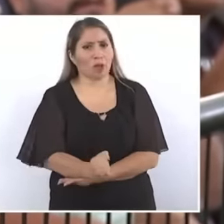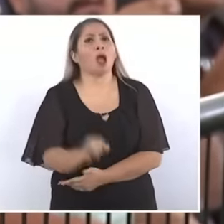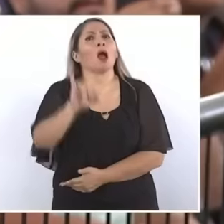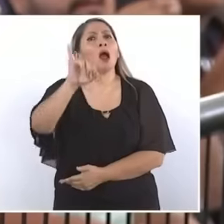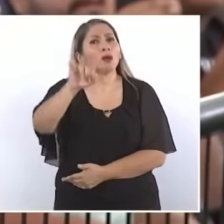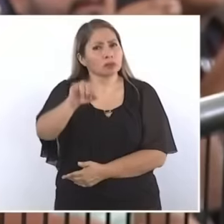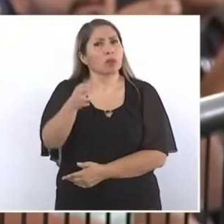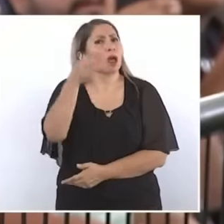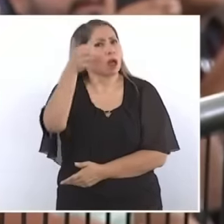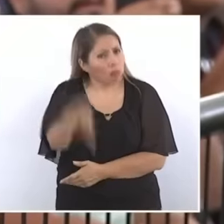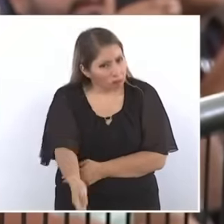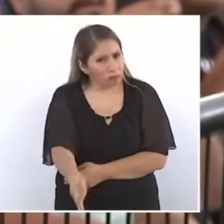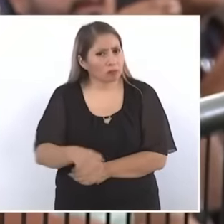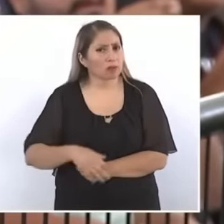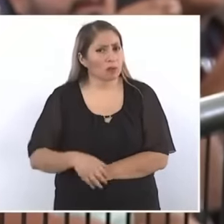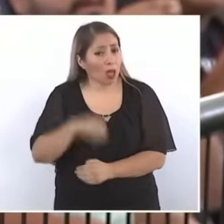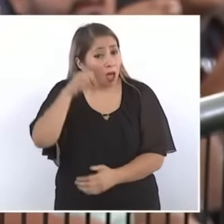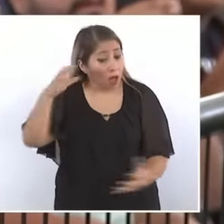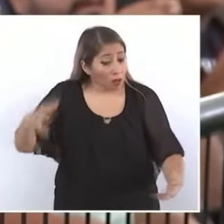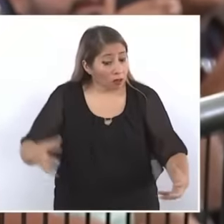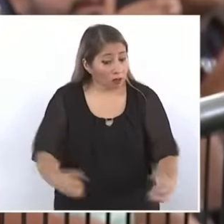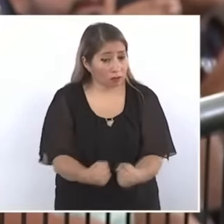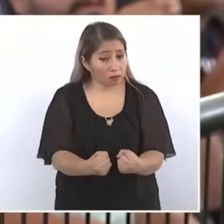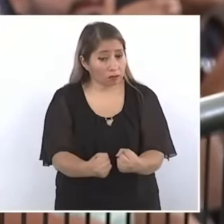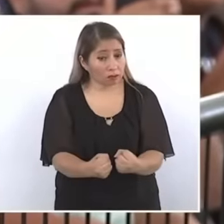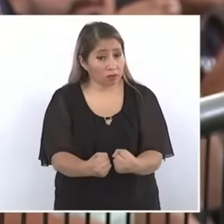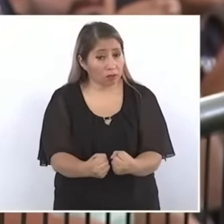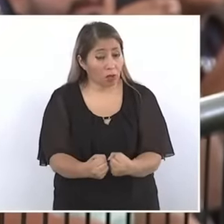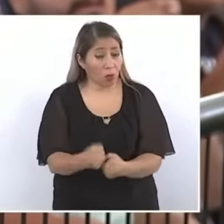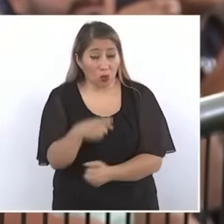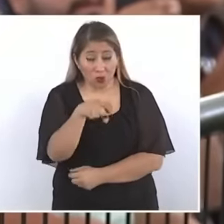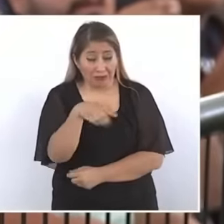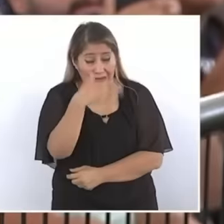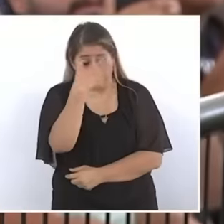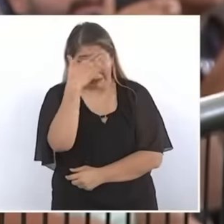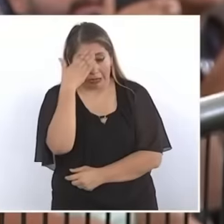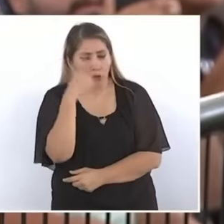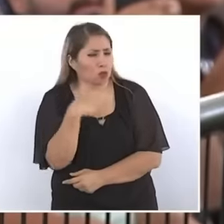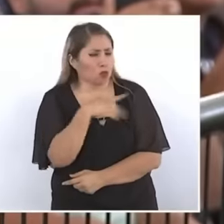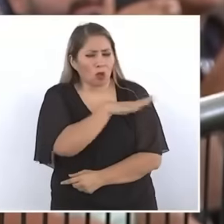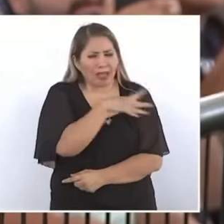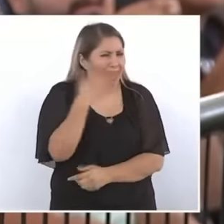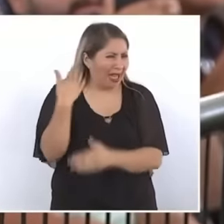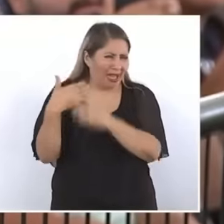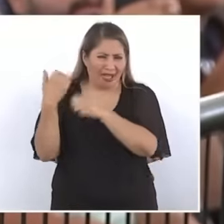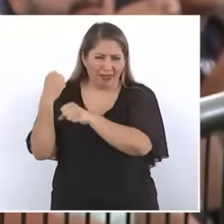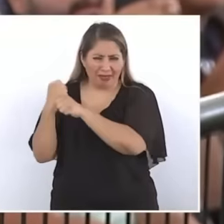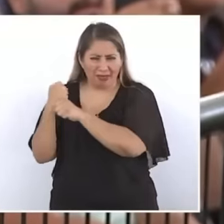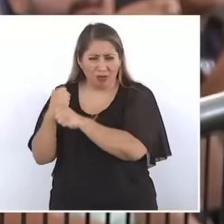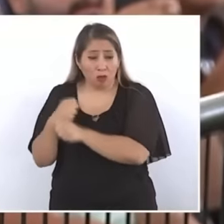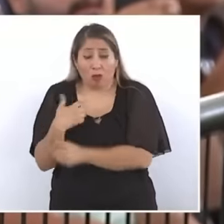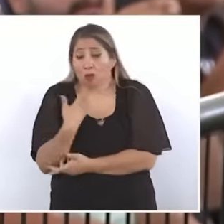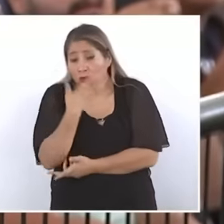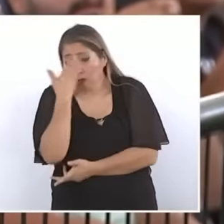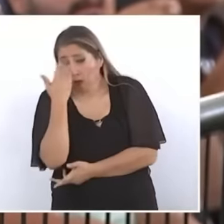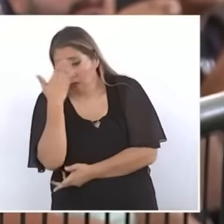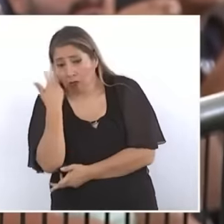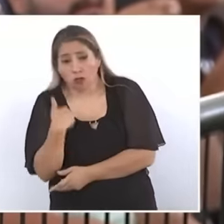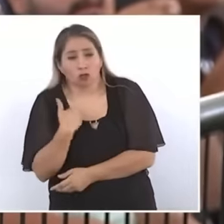the ransom even knowing that I have not yet reached the presidency but I admire that great disposition